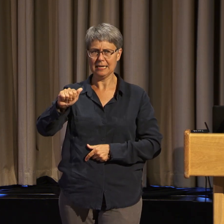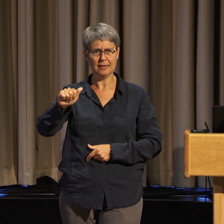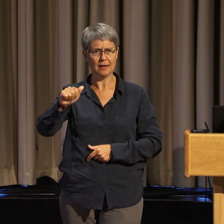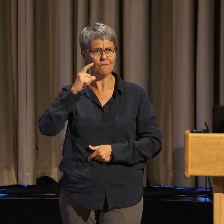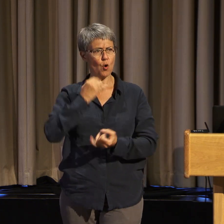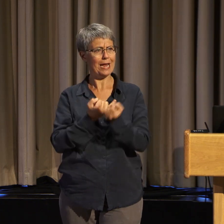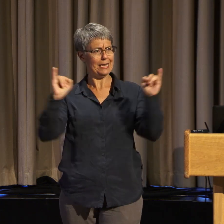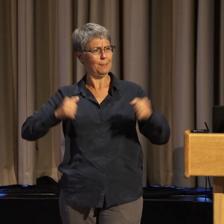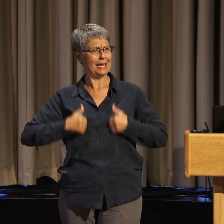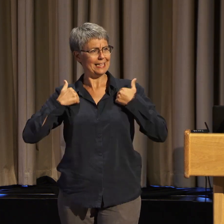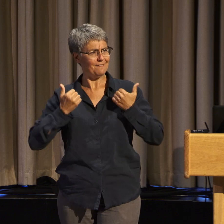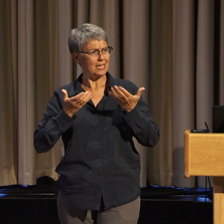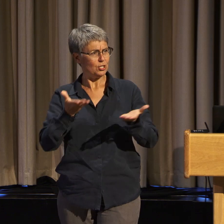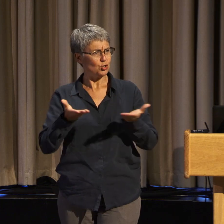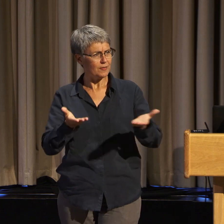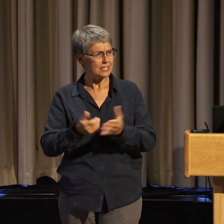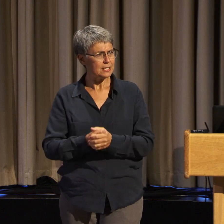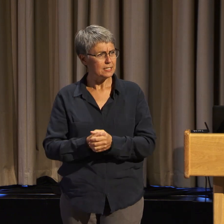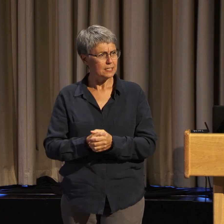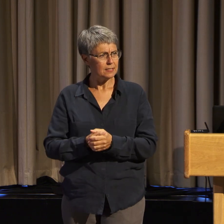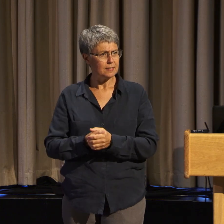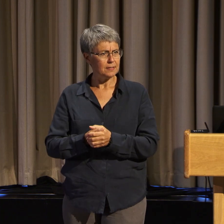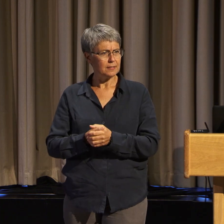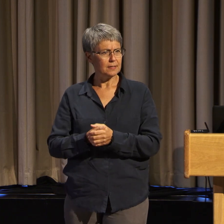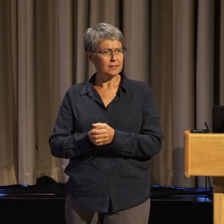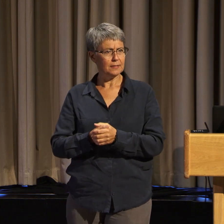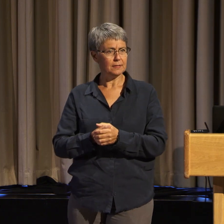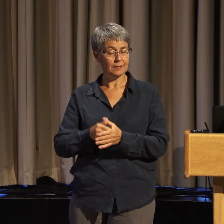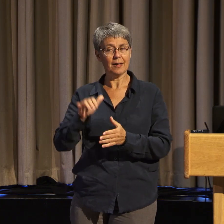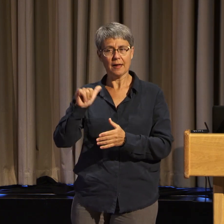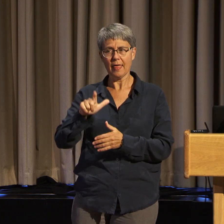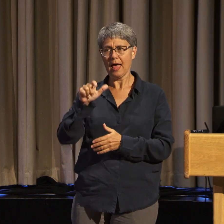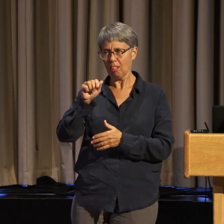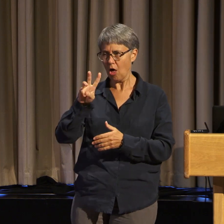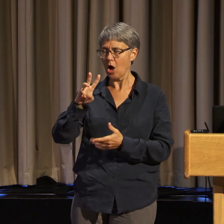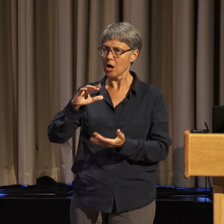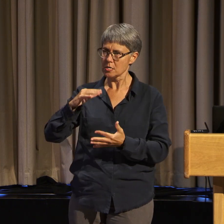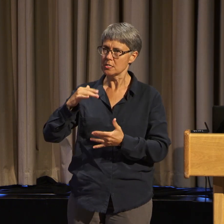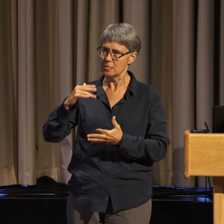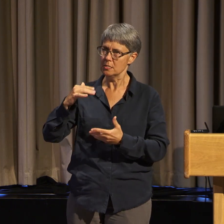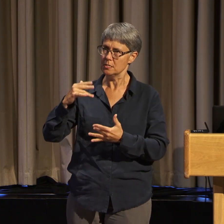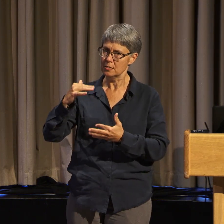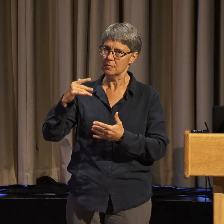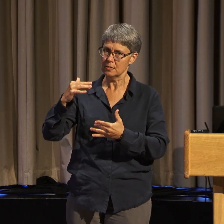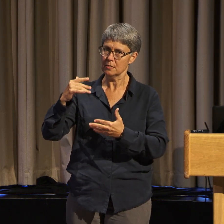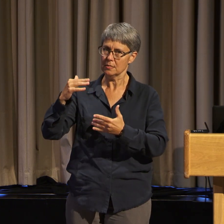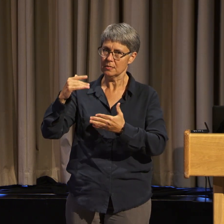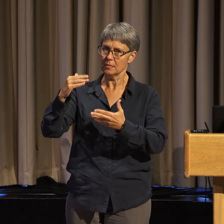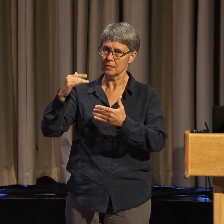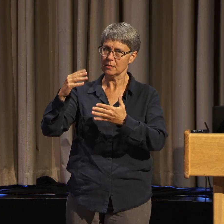And that piece of legislation evolved over the decades.